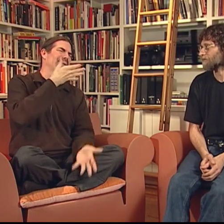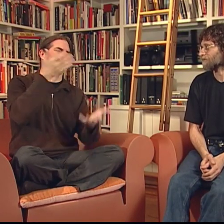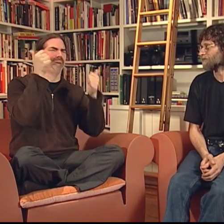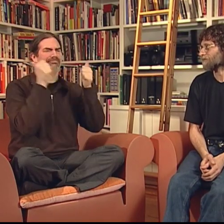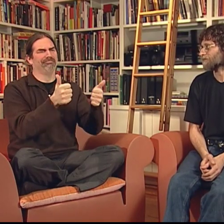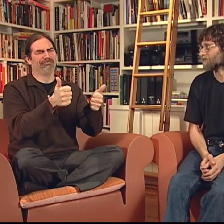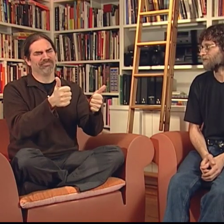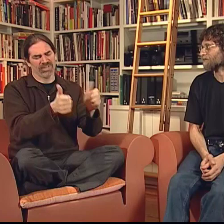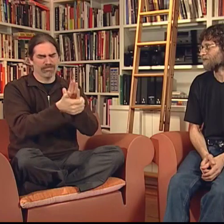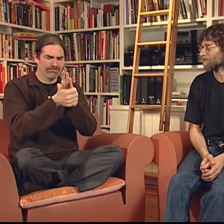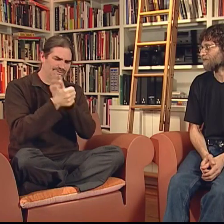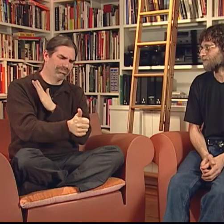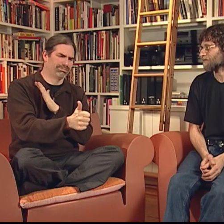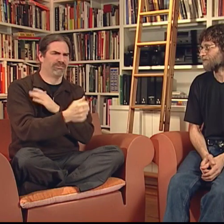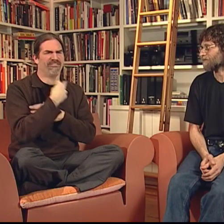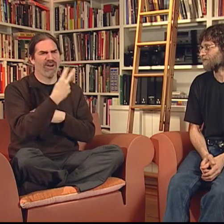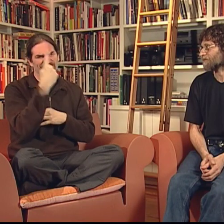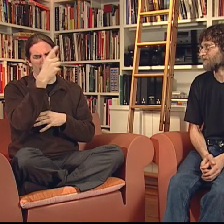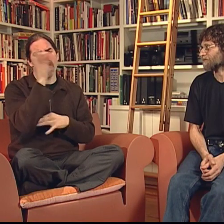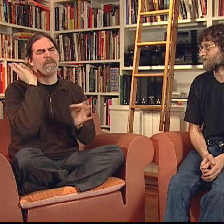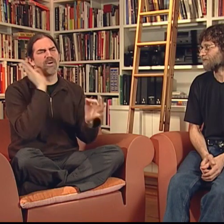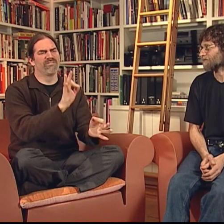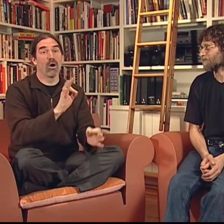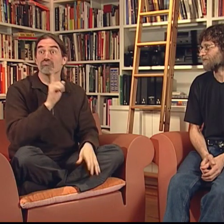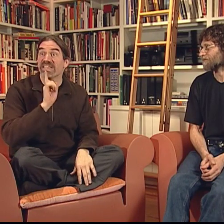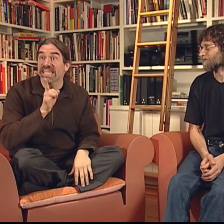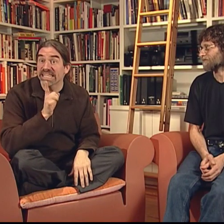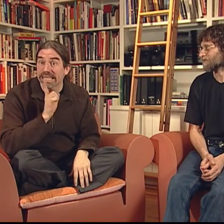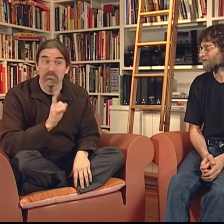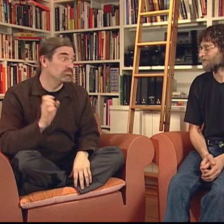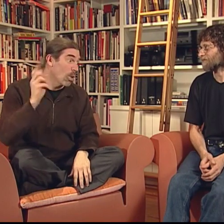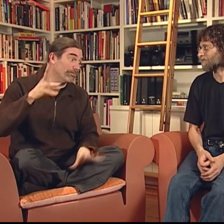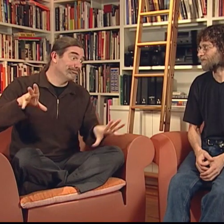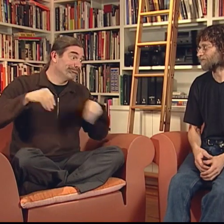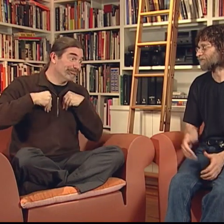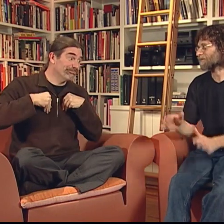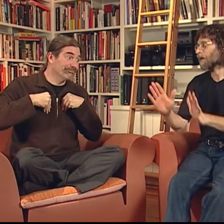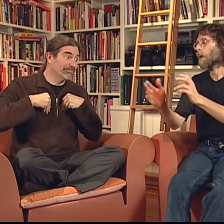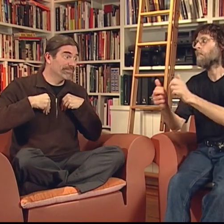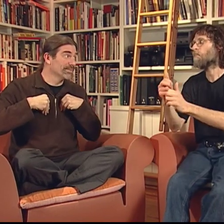and Jim said, "I have the perfect person for you!" I said, "Really? great!"